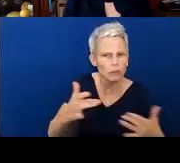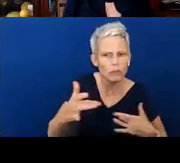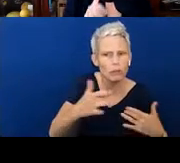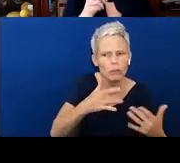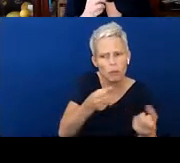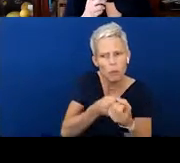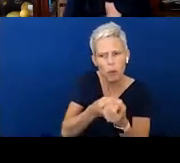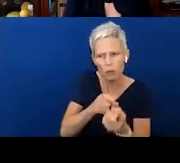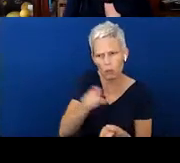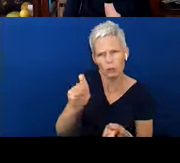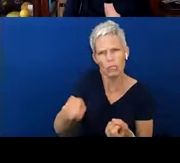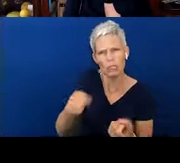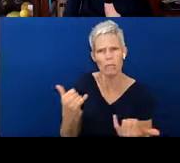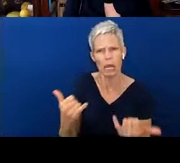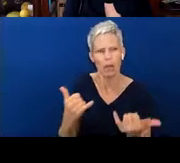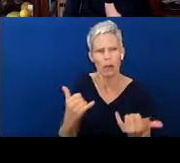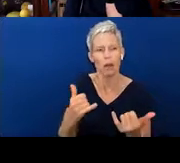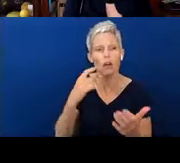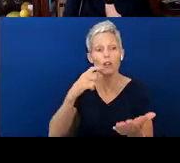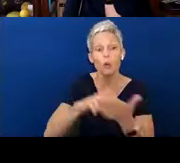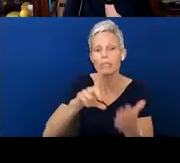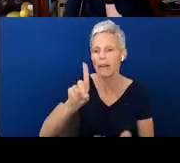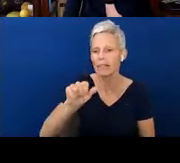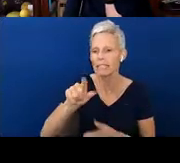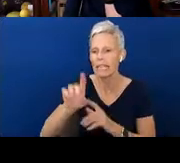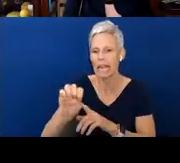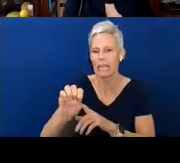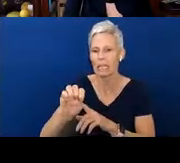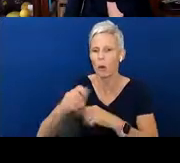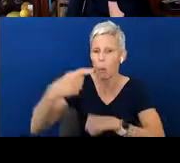You notice there's a date at the top of it. This isn't a one time thing. Maybe you do